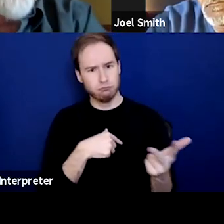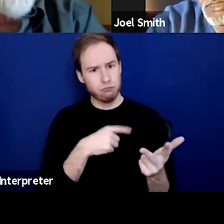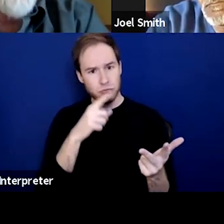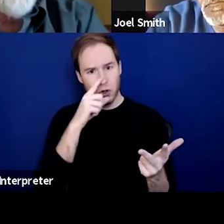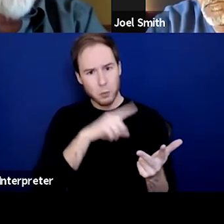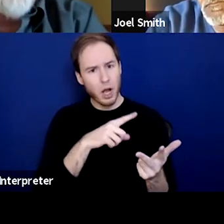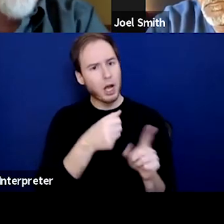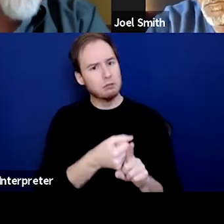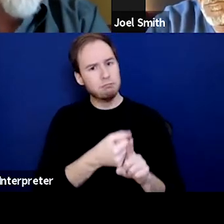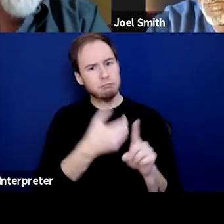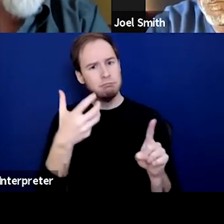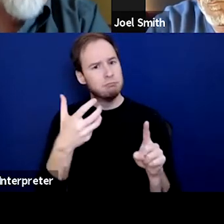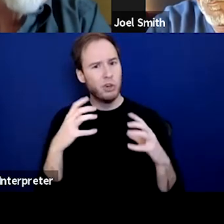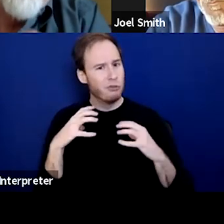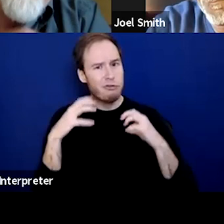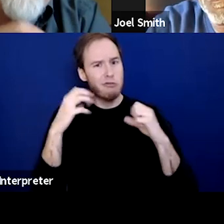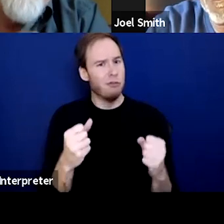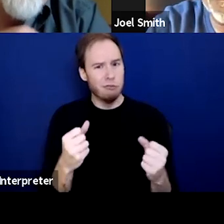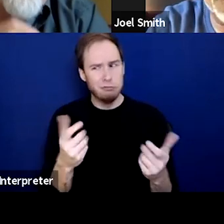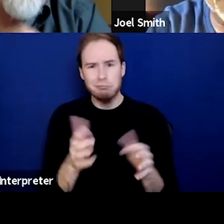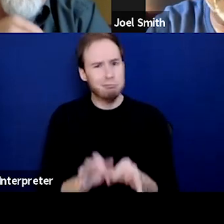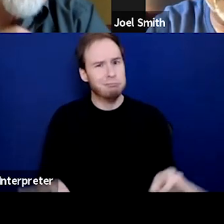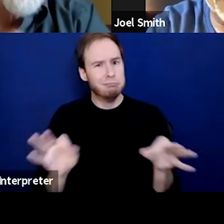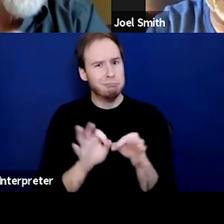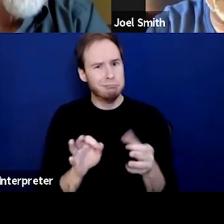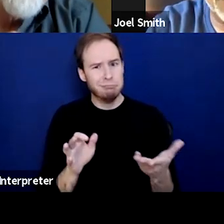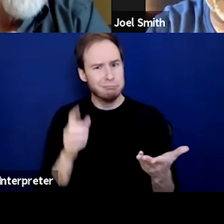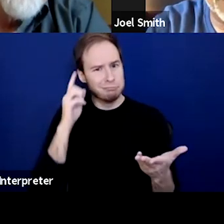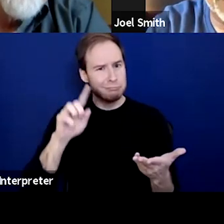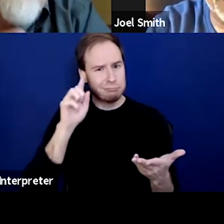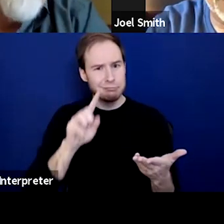and what particularly, what is it that helps people,